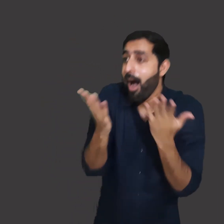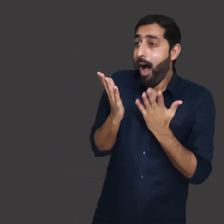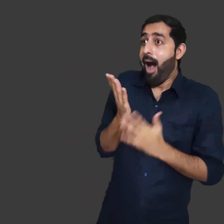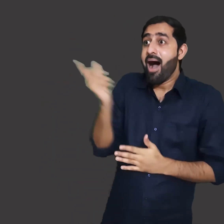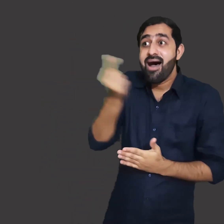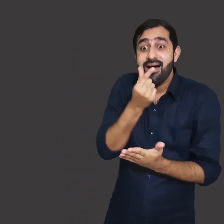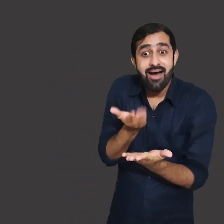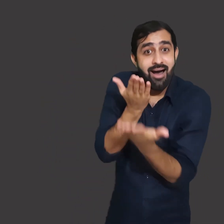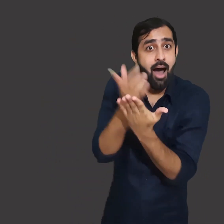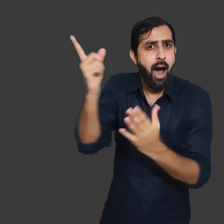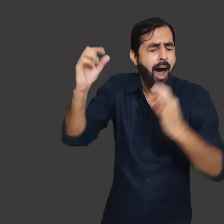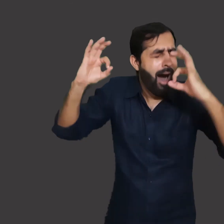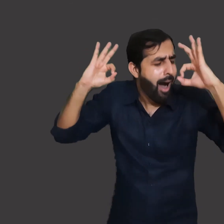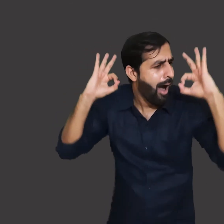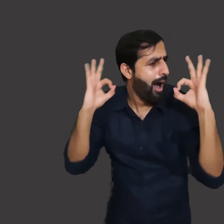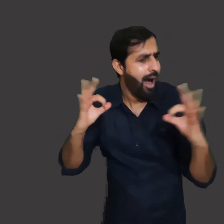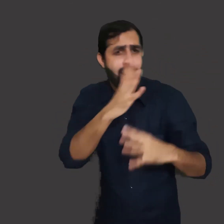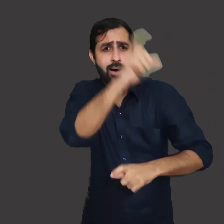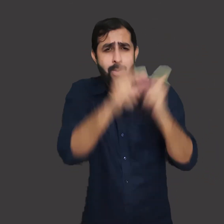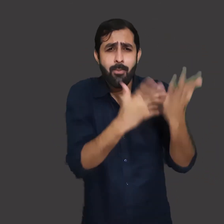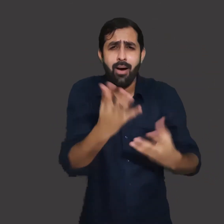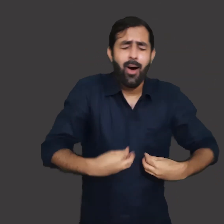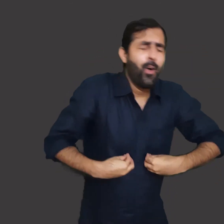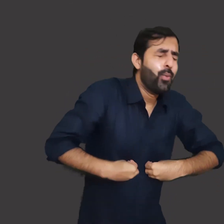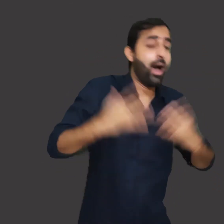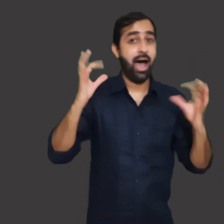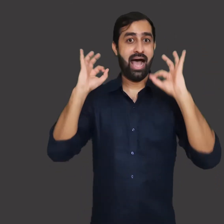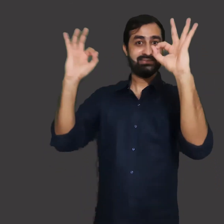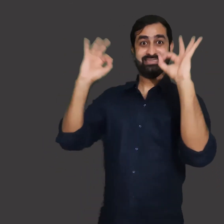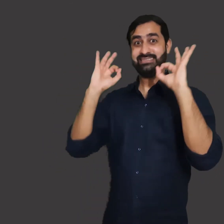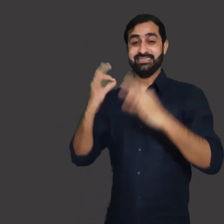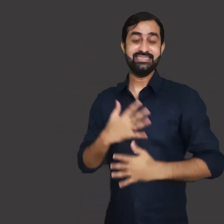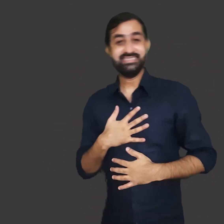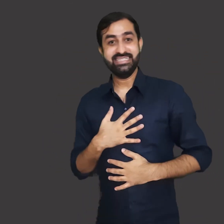appreciated his statement. That was a joyful moment for everyone.